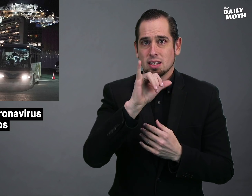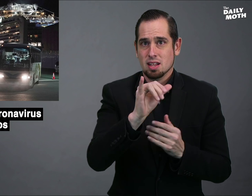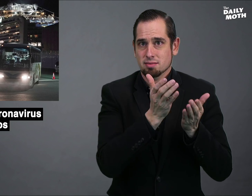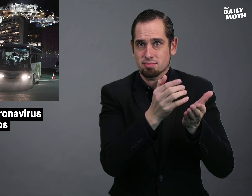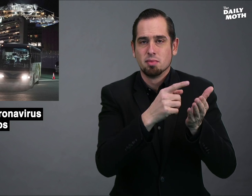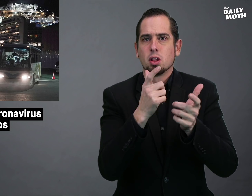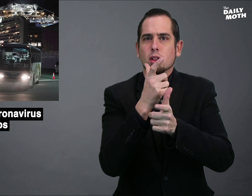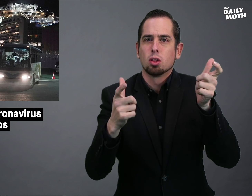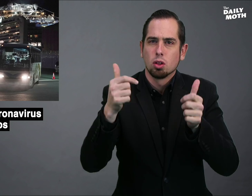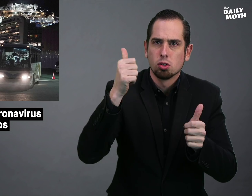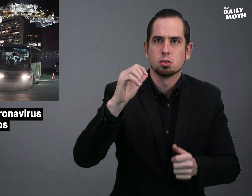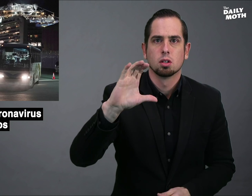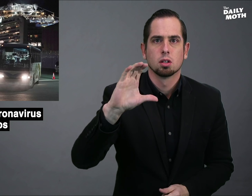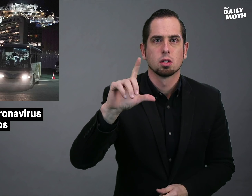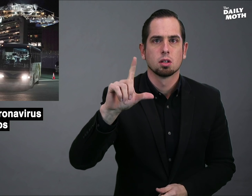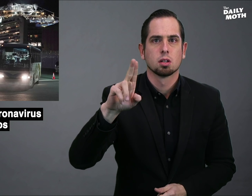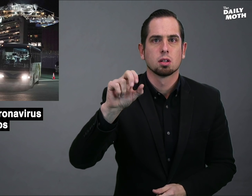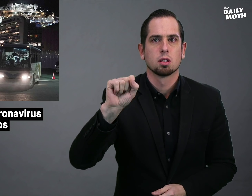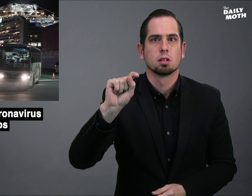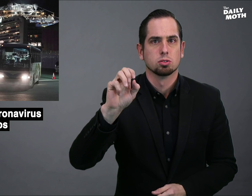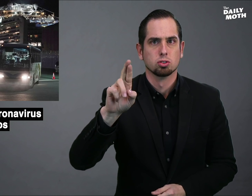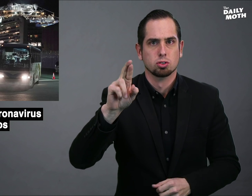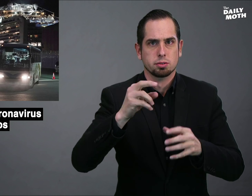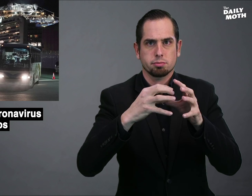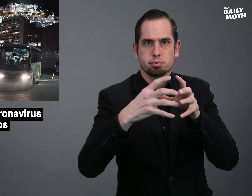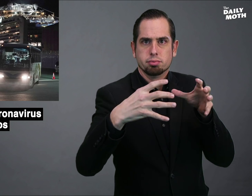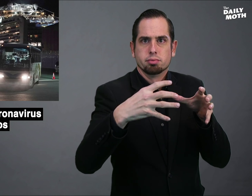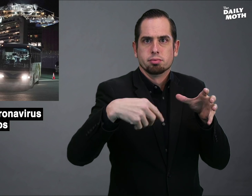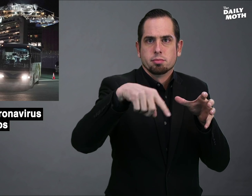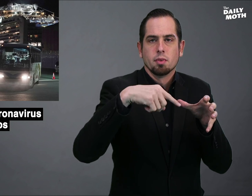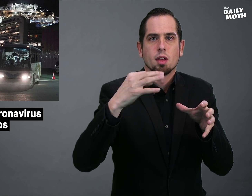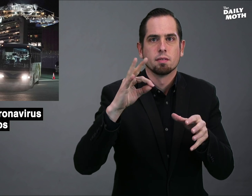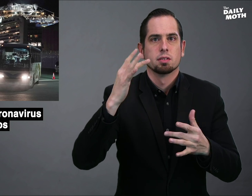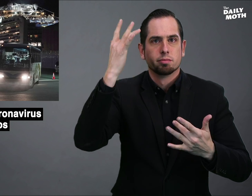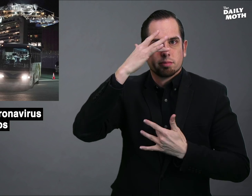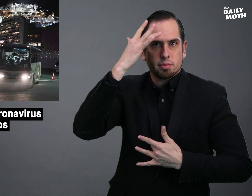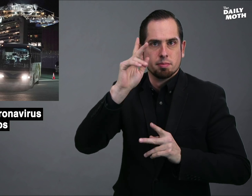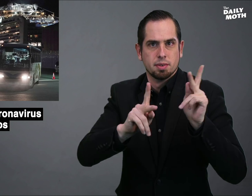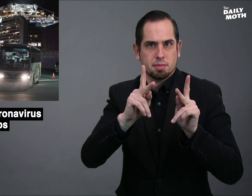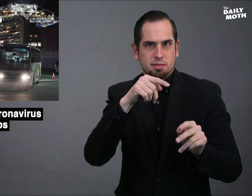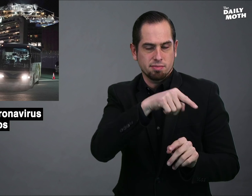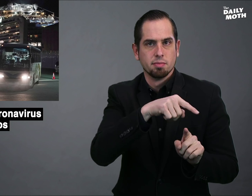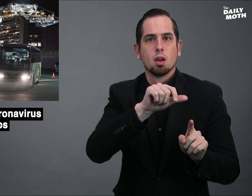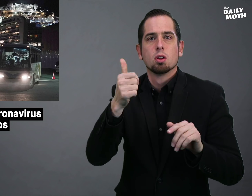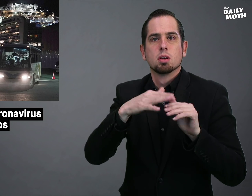It is the largest cluster of infected people